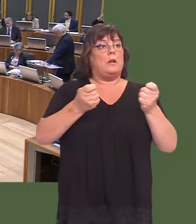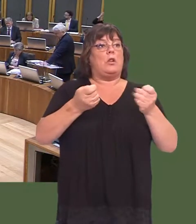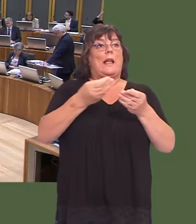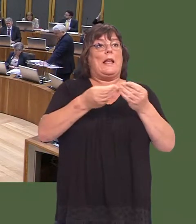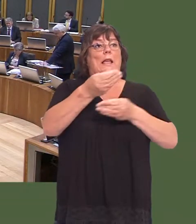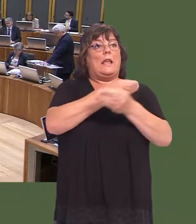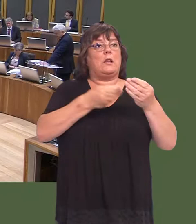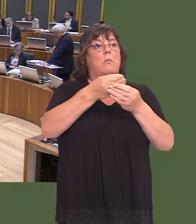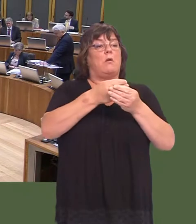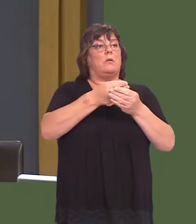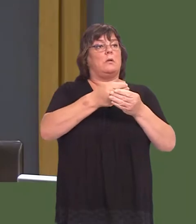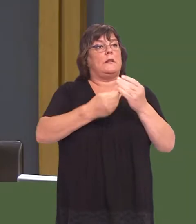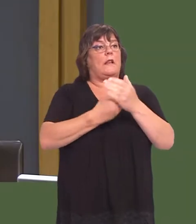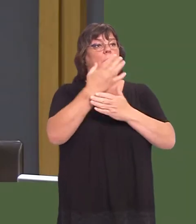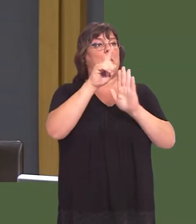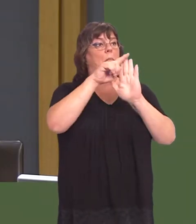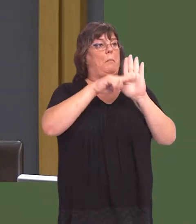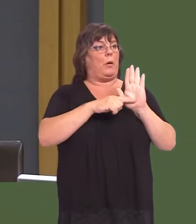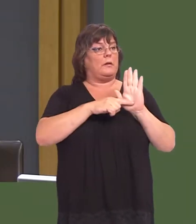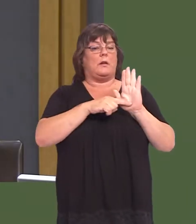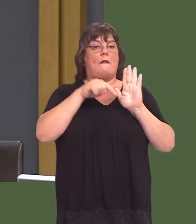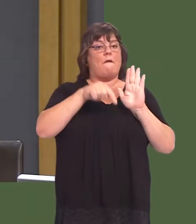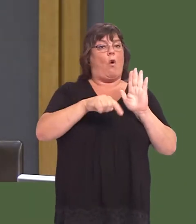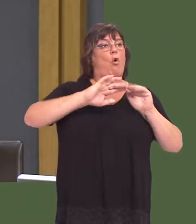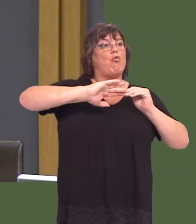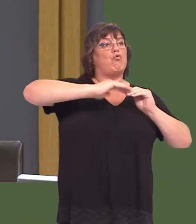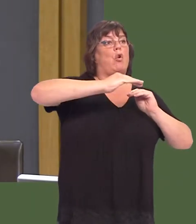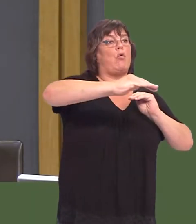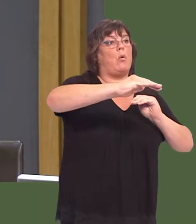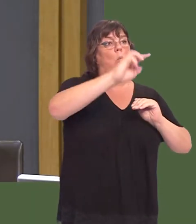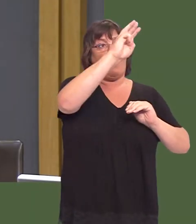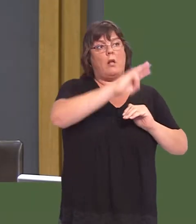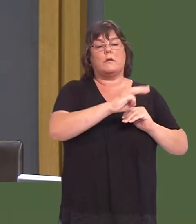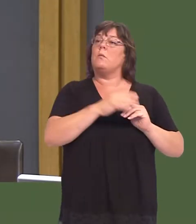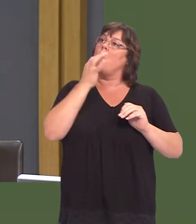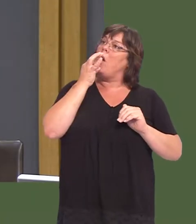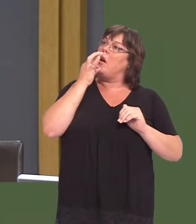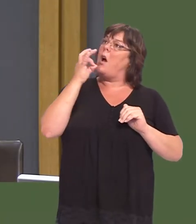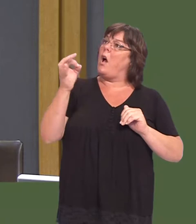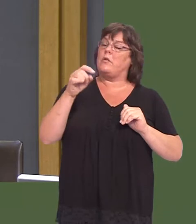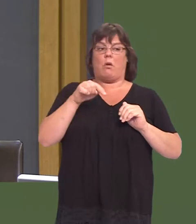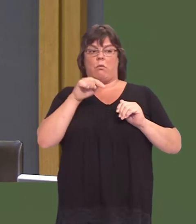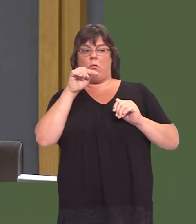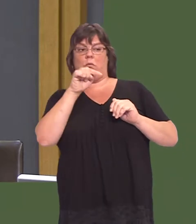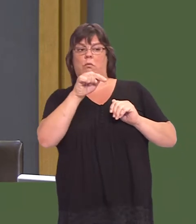[Assembly Members: ëHear, hear.í] Thank you very much. What assurances can the First Minister give me that the recommendations endorsed by a